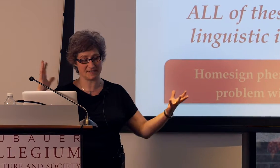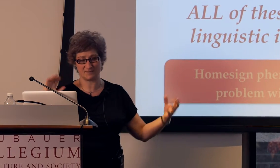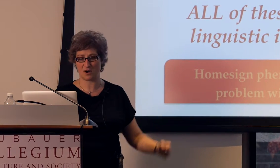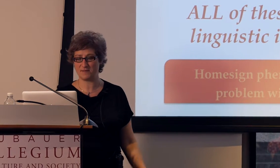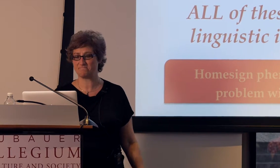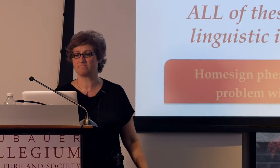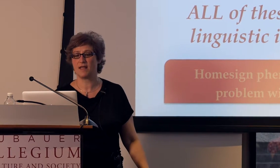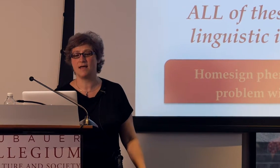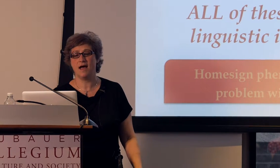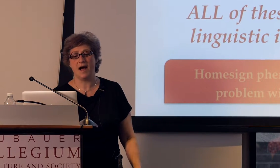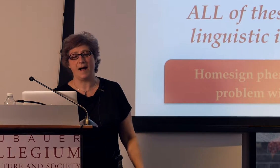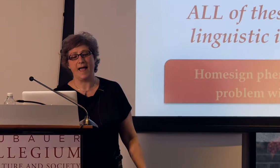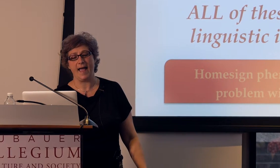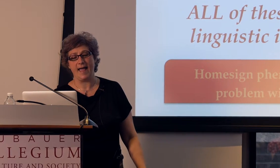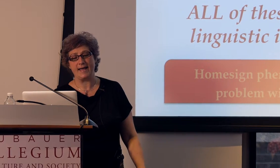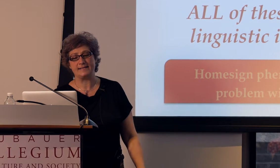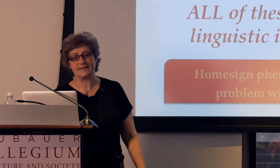the Linguistics department.